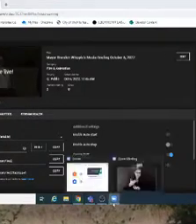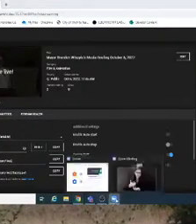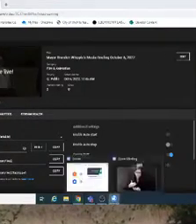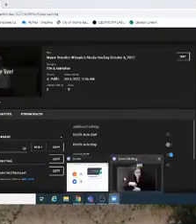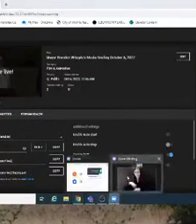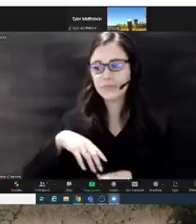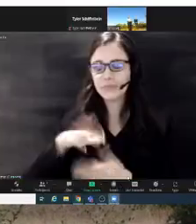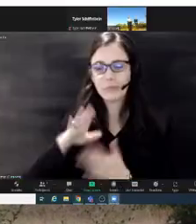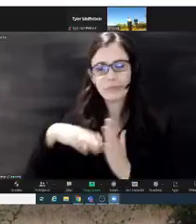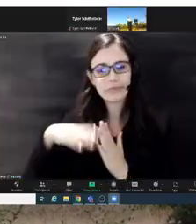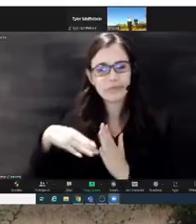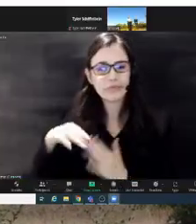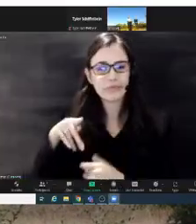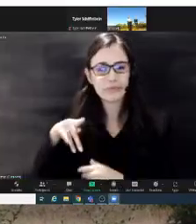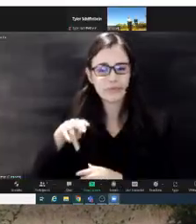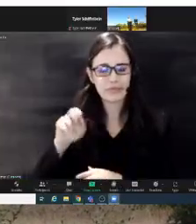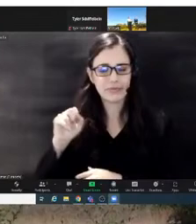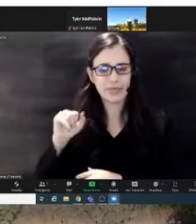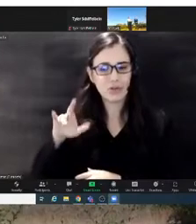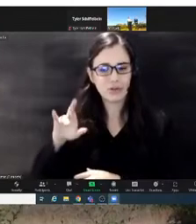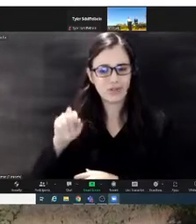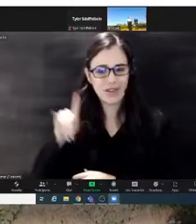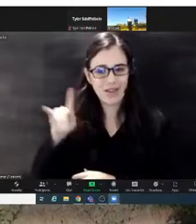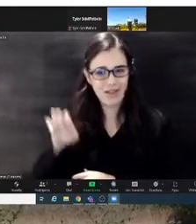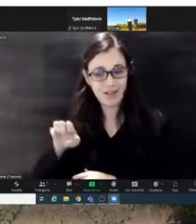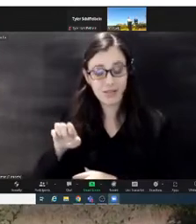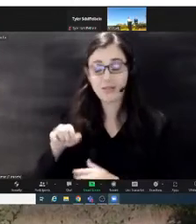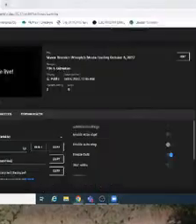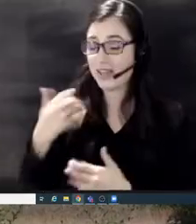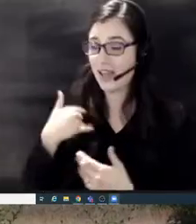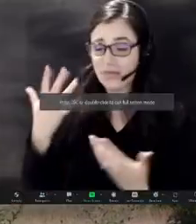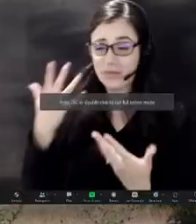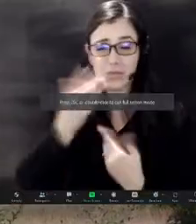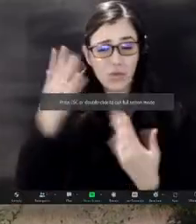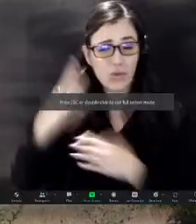Great Plains Nature Center Landscapes with stunning fall colors will fill the artist's